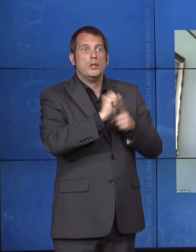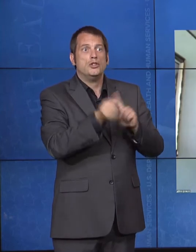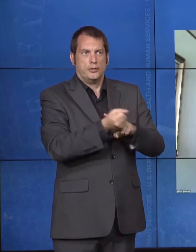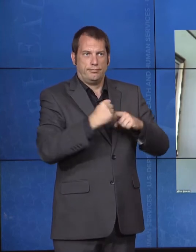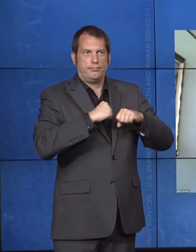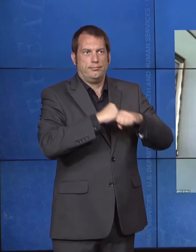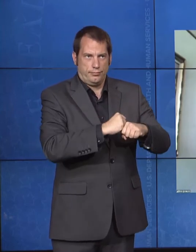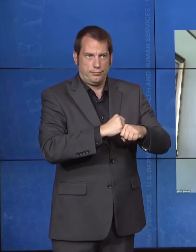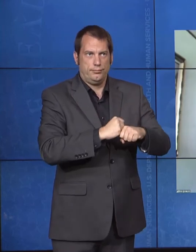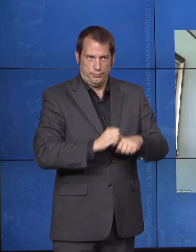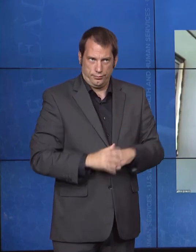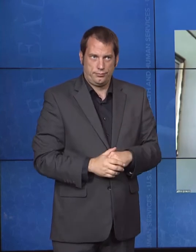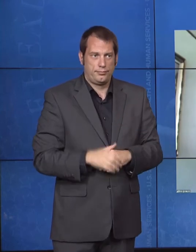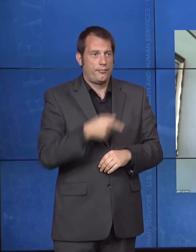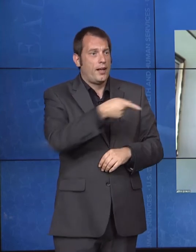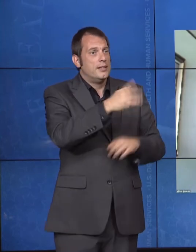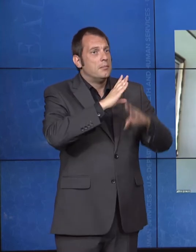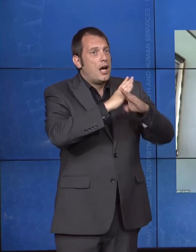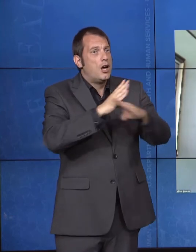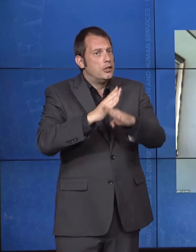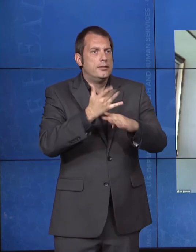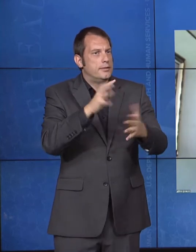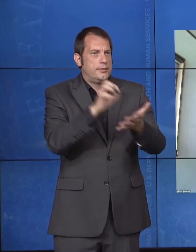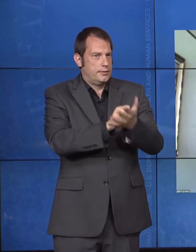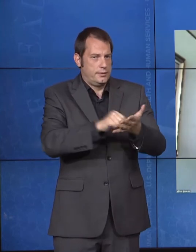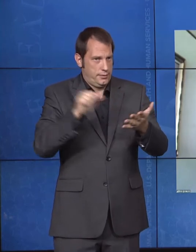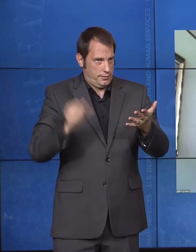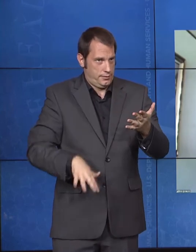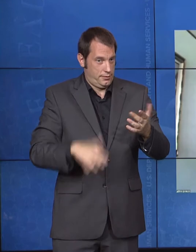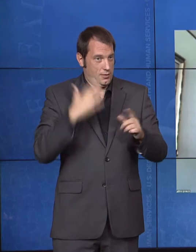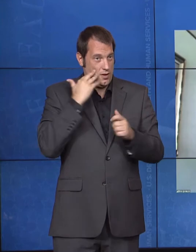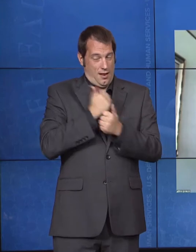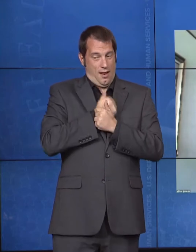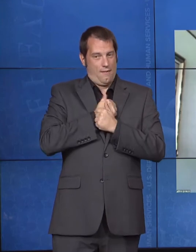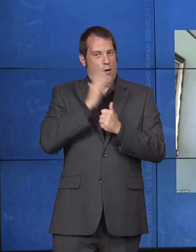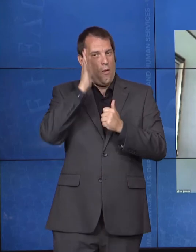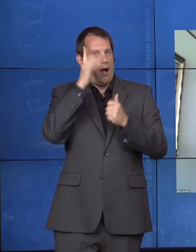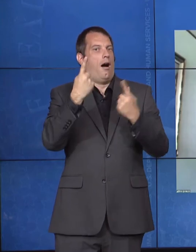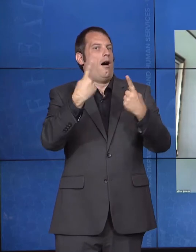will get us to where we need to go. And every one of these kids deserves a permanent home